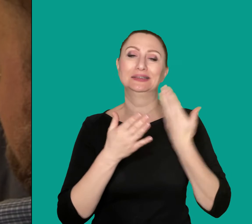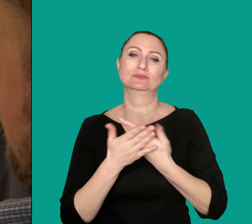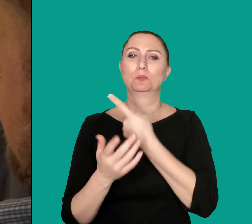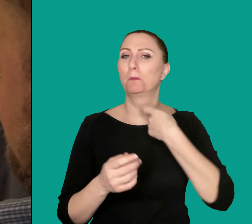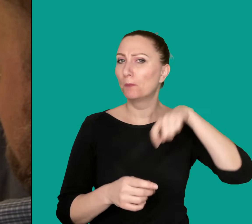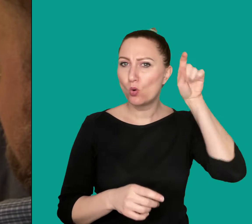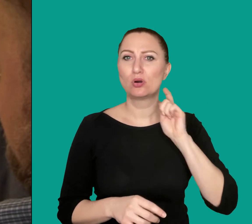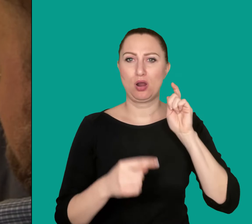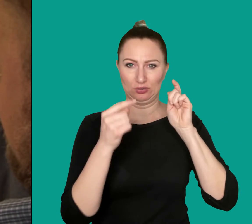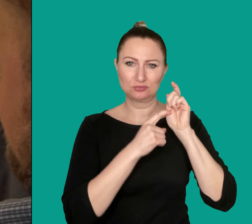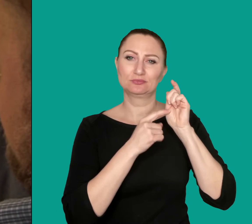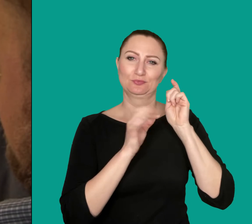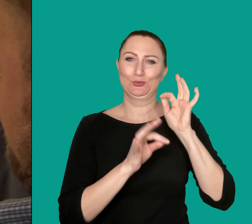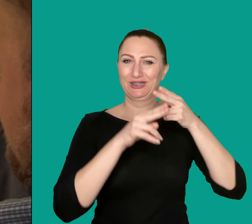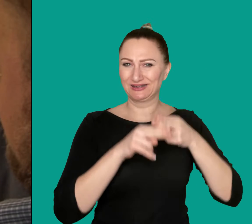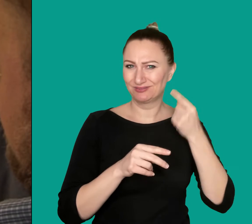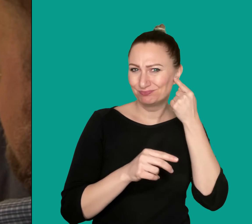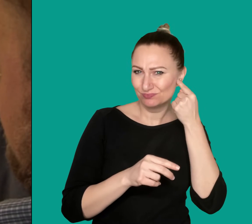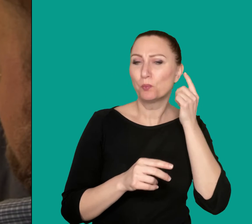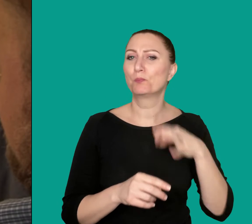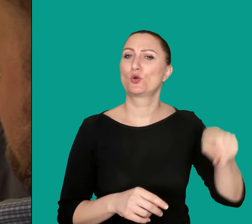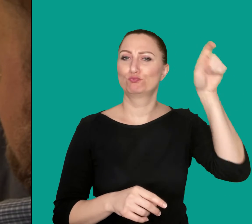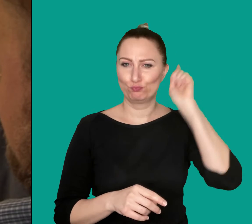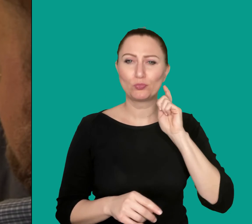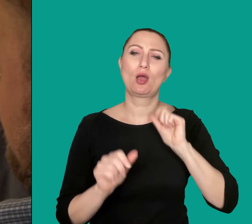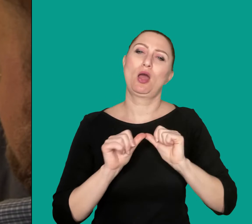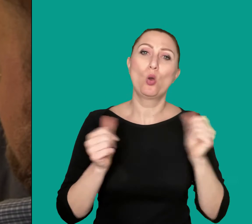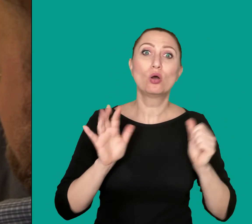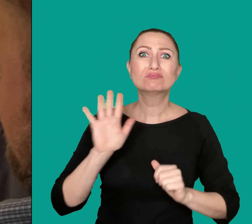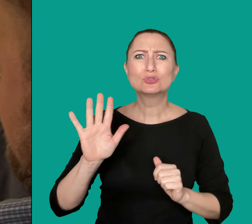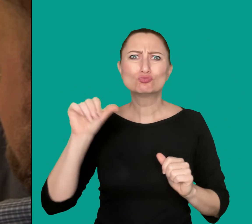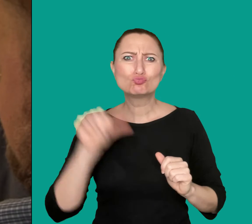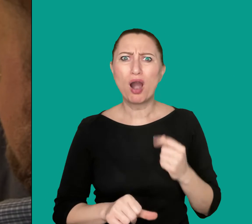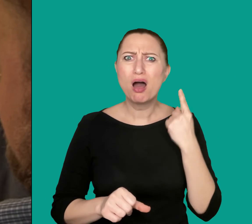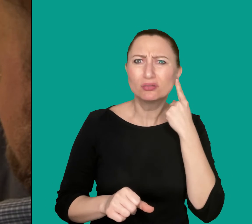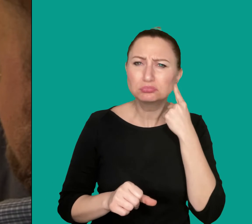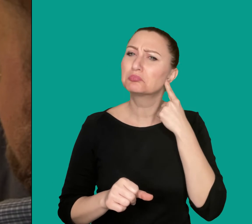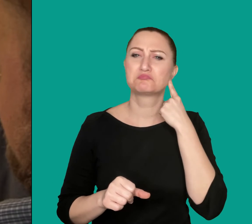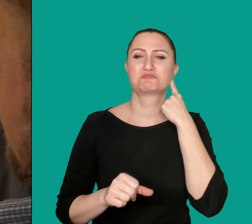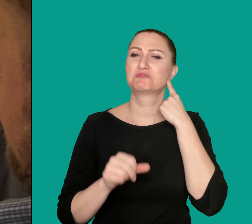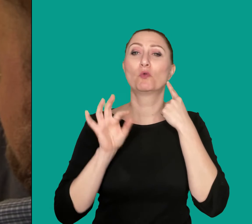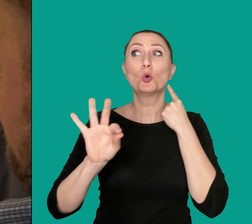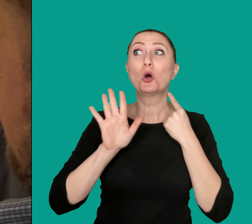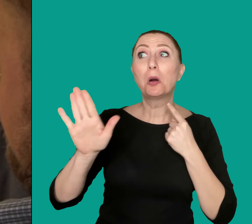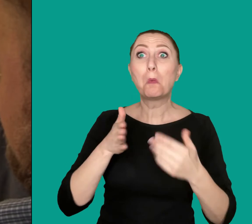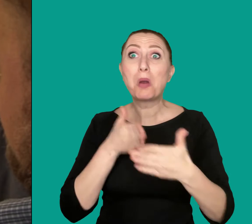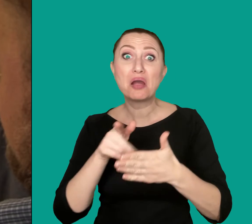He requires a hearing aid for what’s left of it. Fortunately, poor hearing